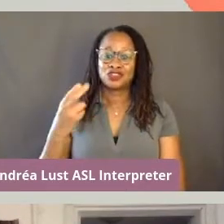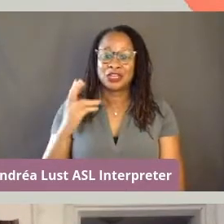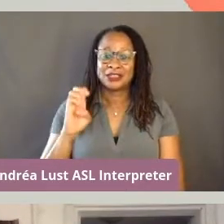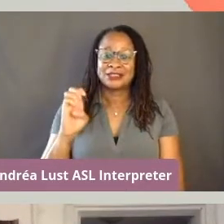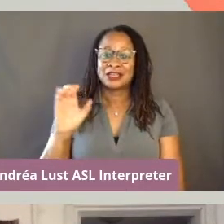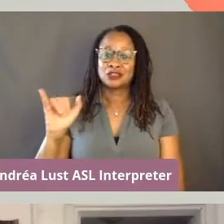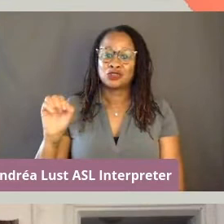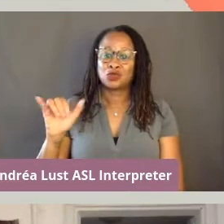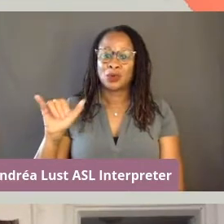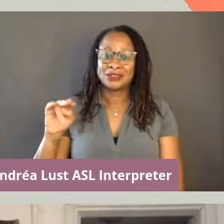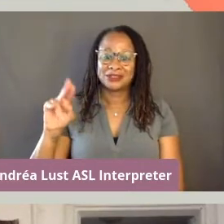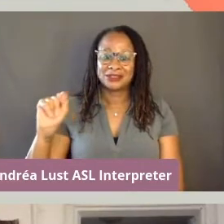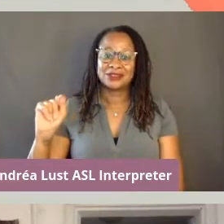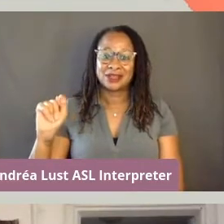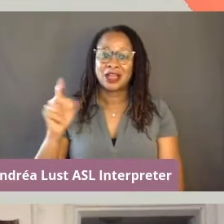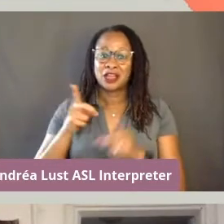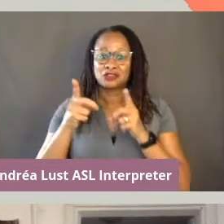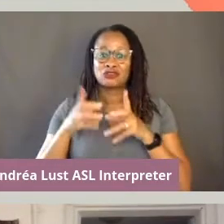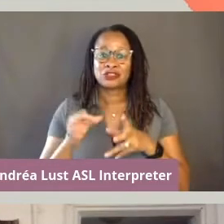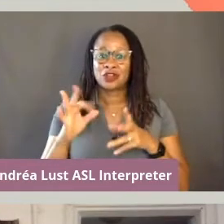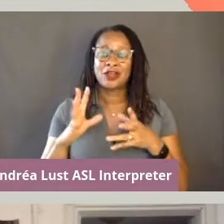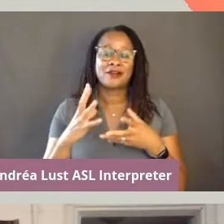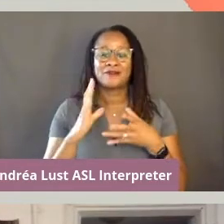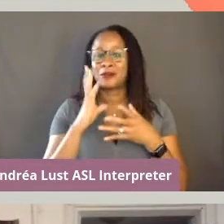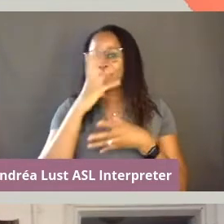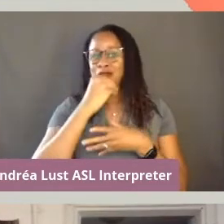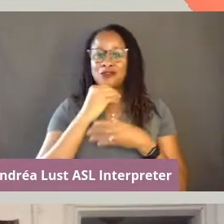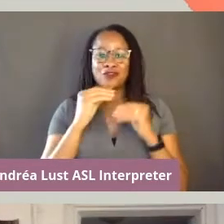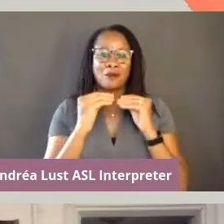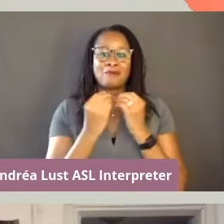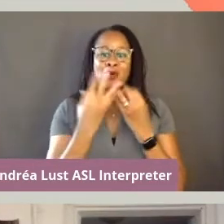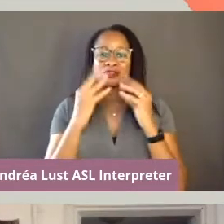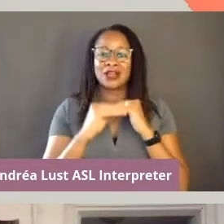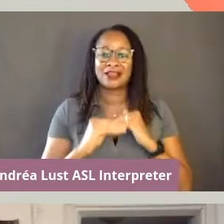the director of the beautiful multi-layered Framing Agnes.